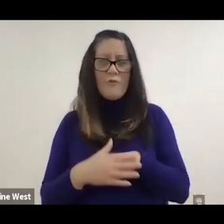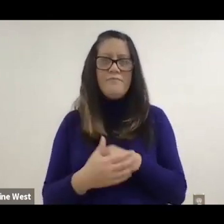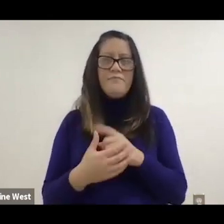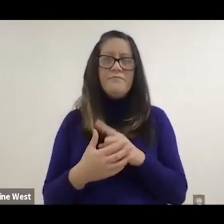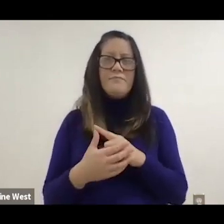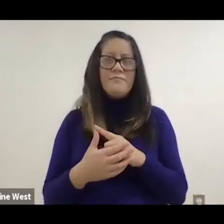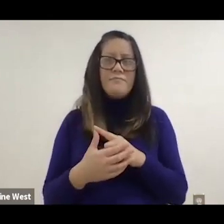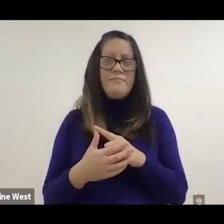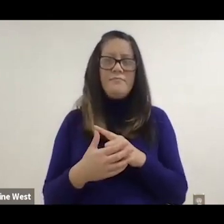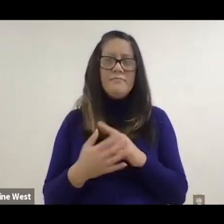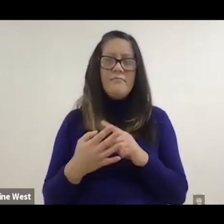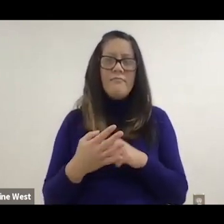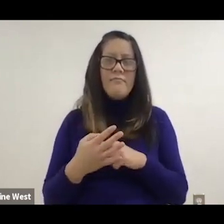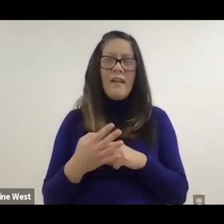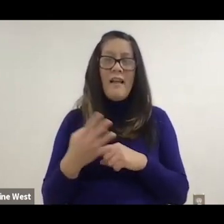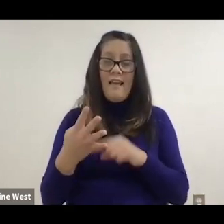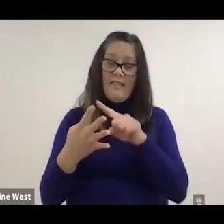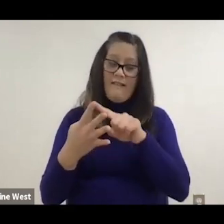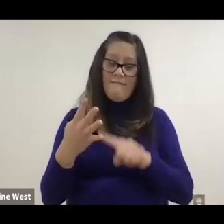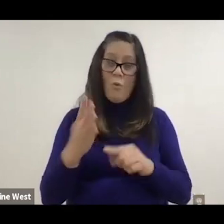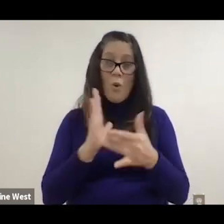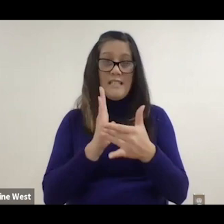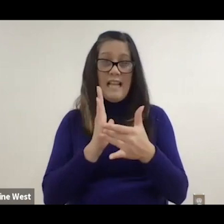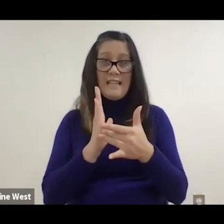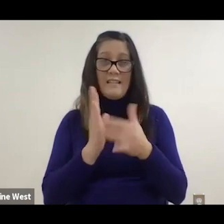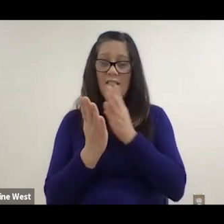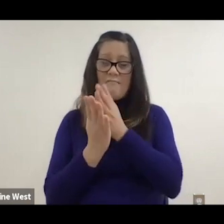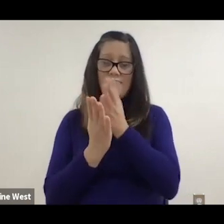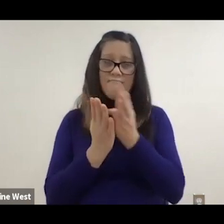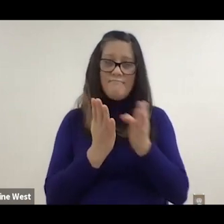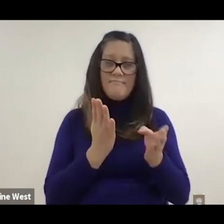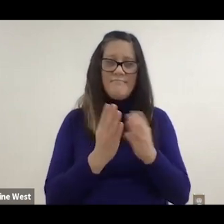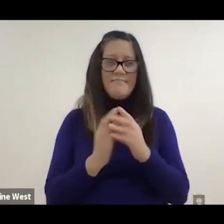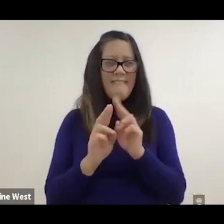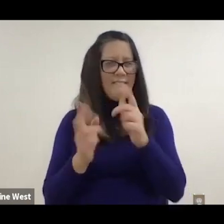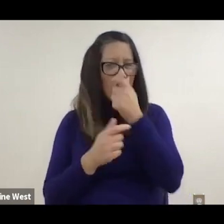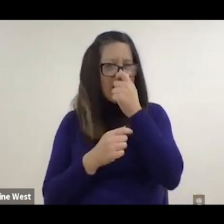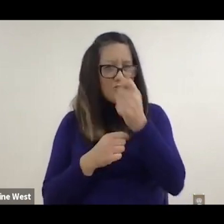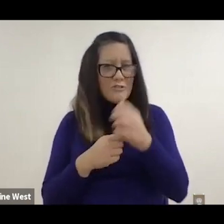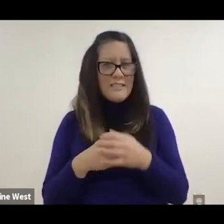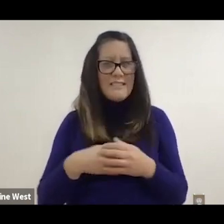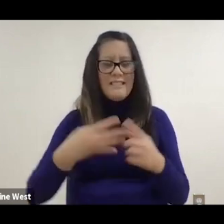bit later and then actually 5 four technical areas which are very